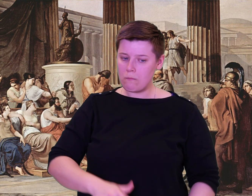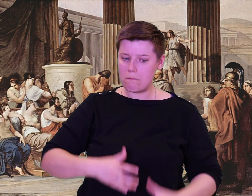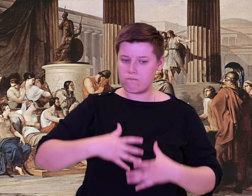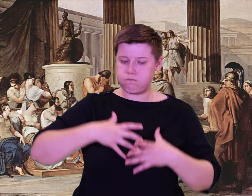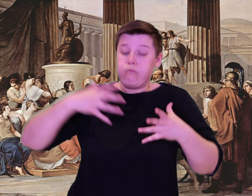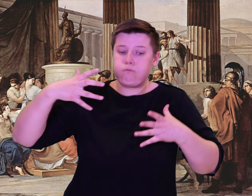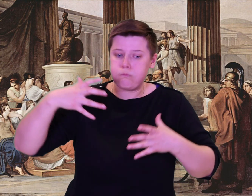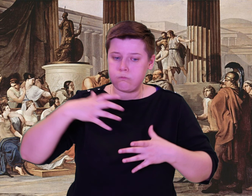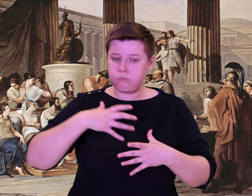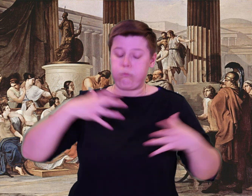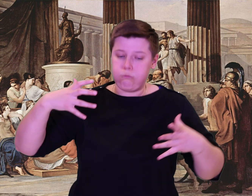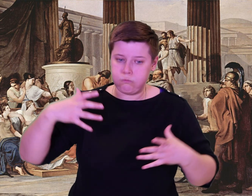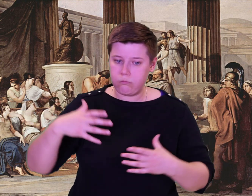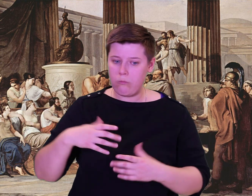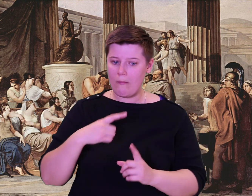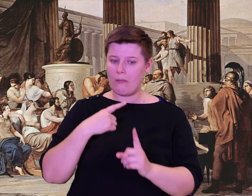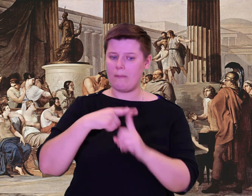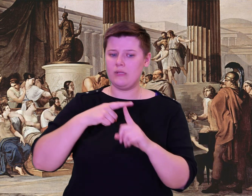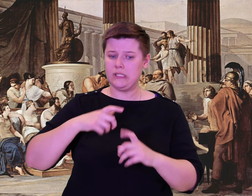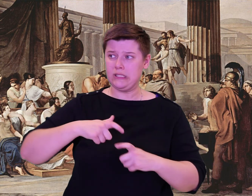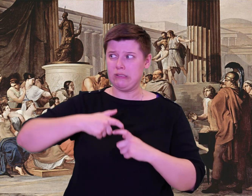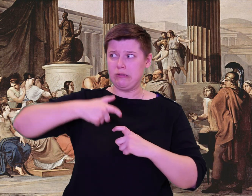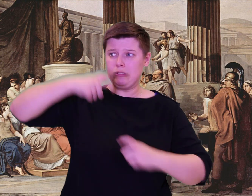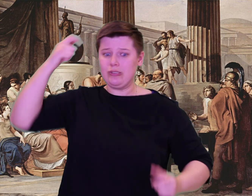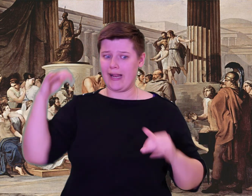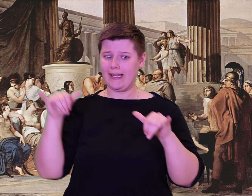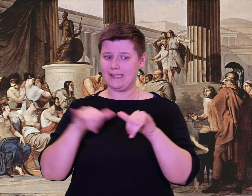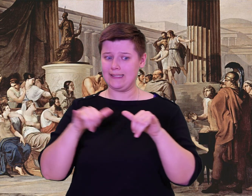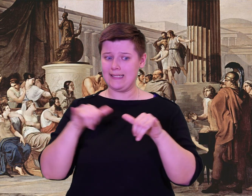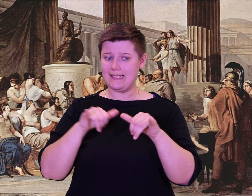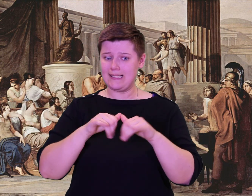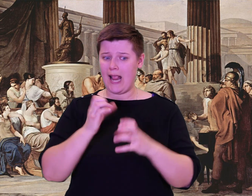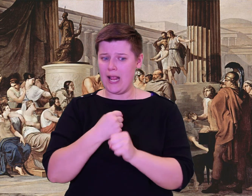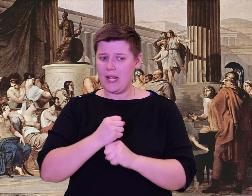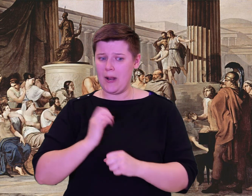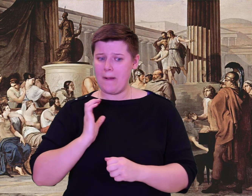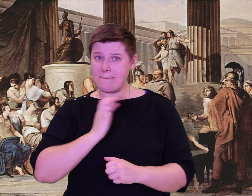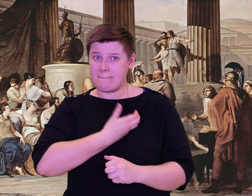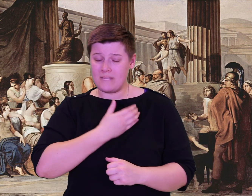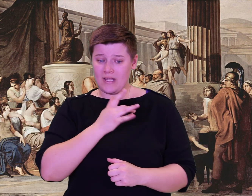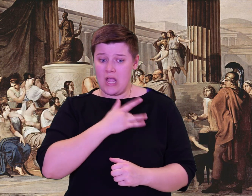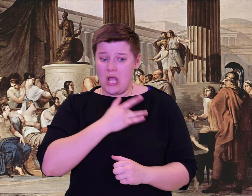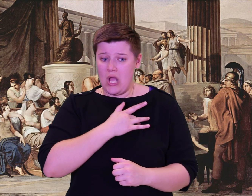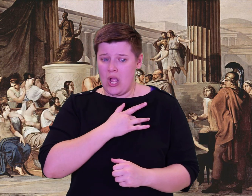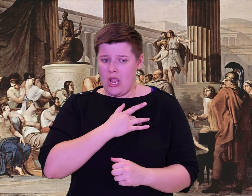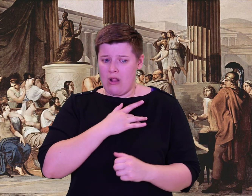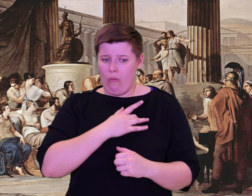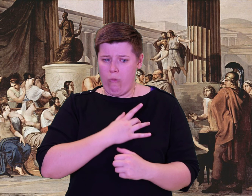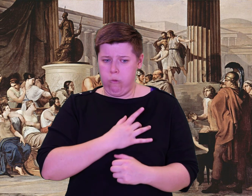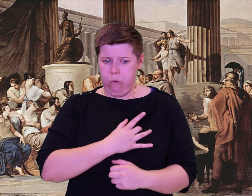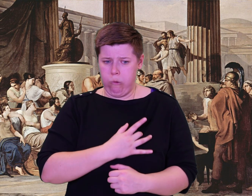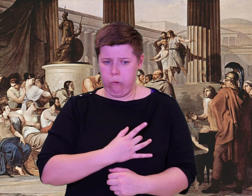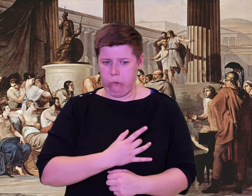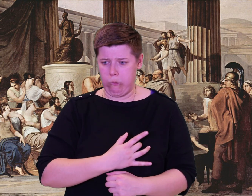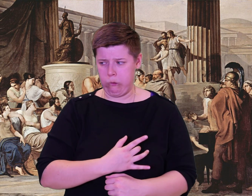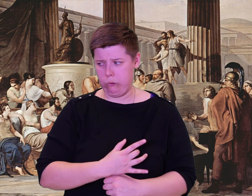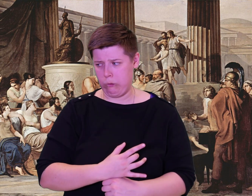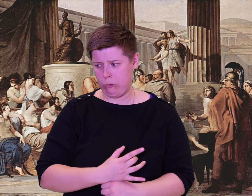Zeus willed it so. We are proud to be the men of Agamemnon, the son of Atreus, whose